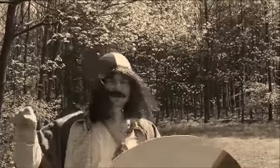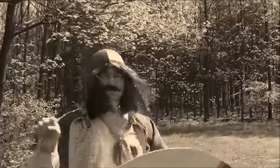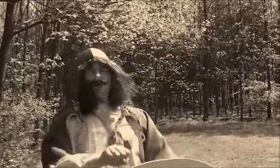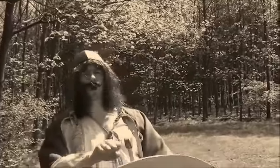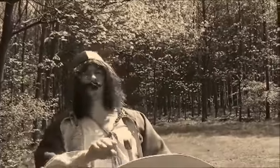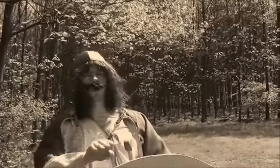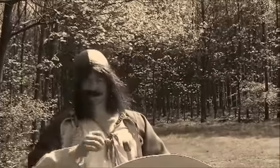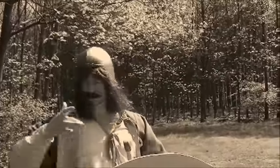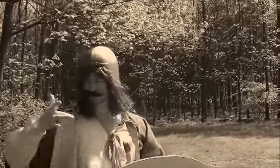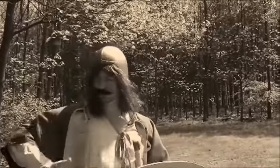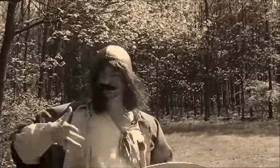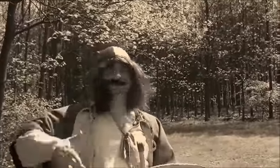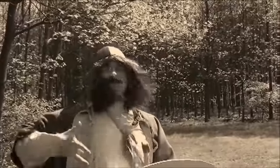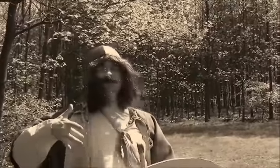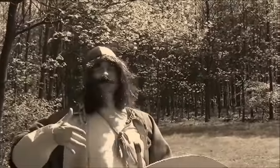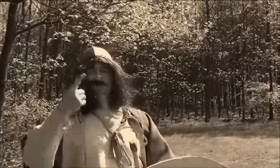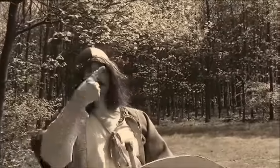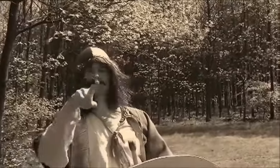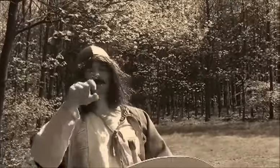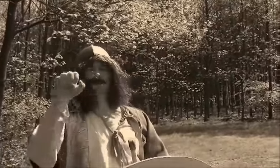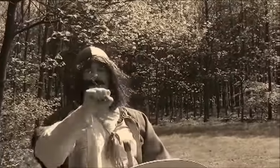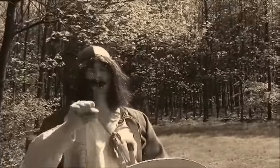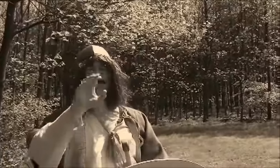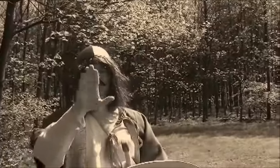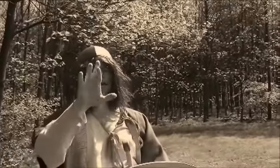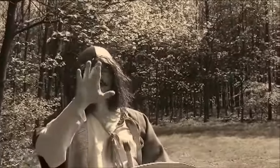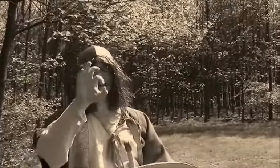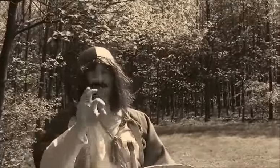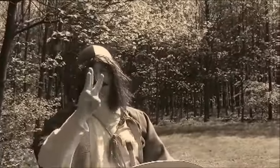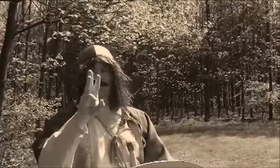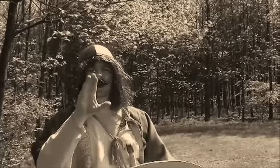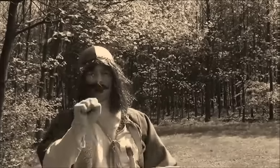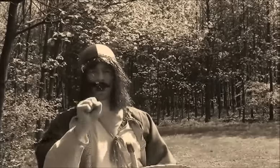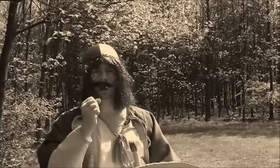To meet Princess Dąbrówka.